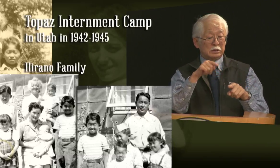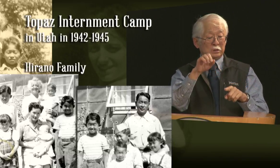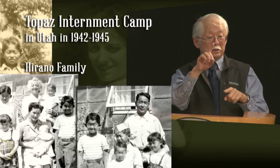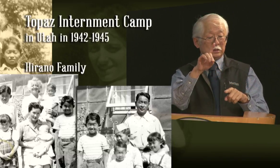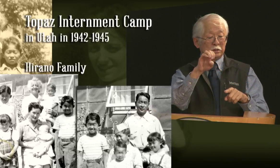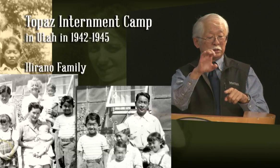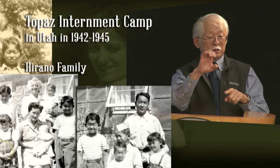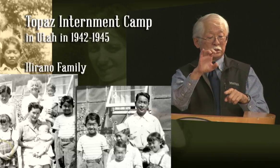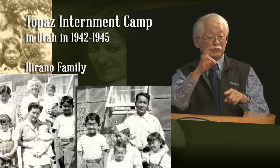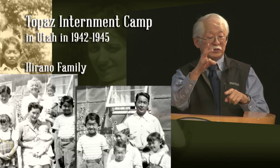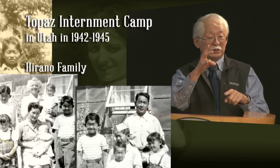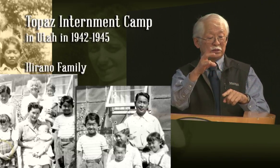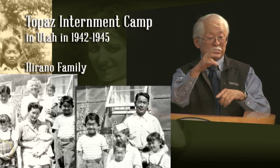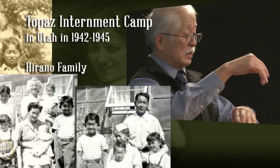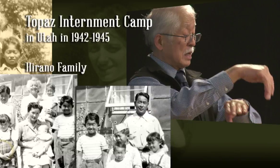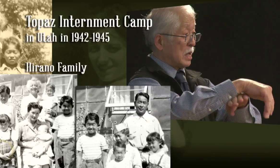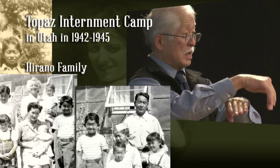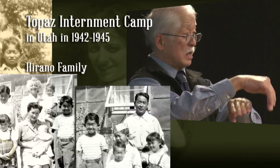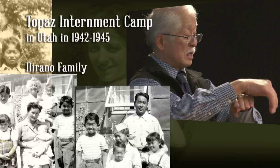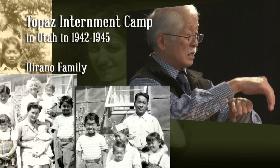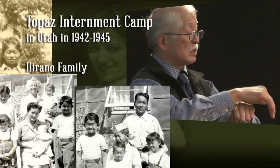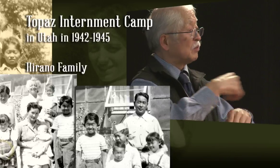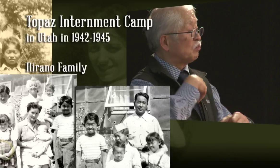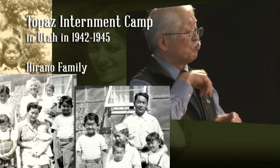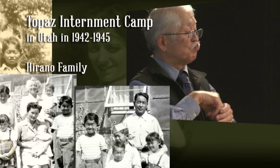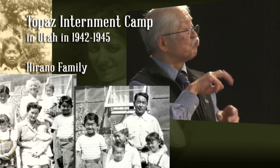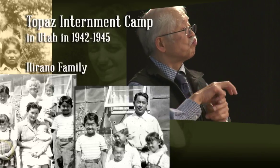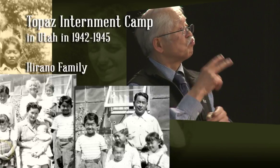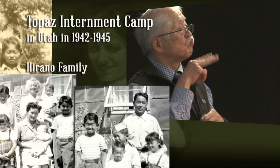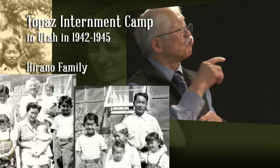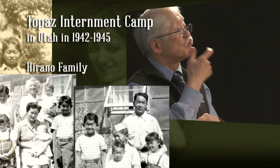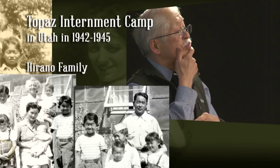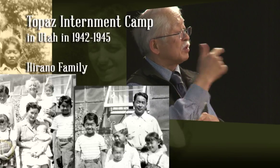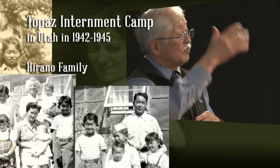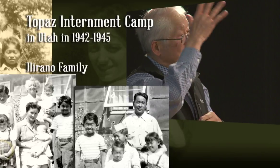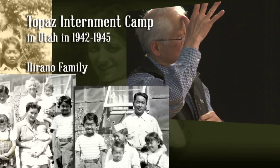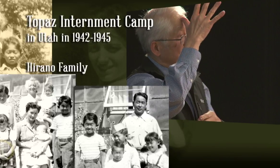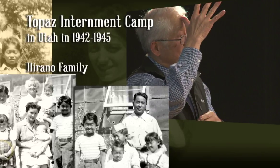it impacted us in in a very serious way. On the evening in December 7th, I remember,